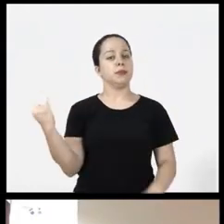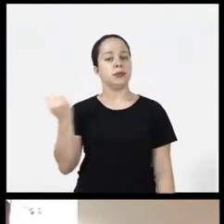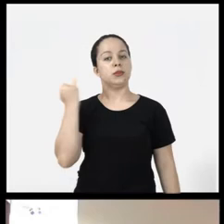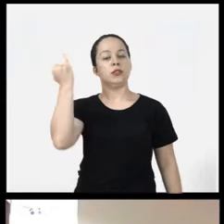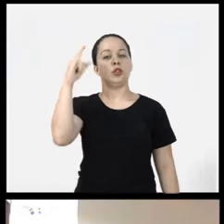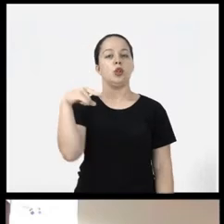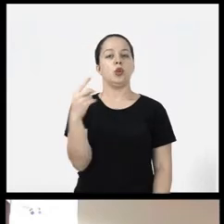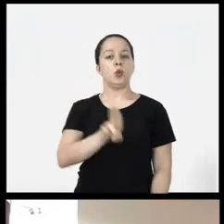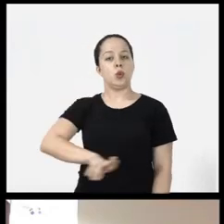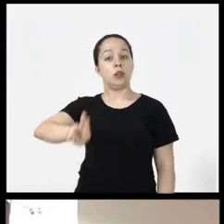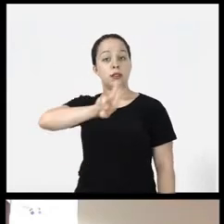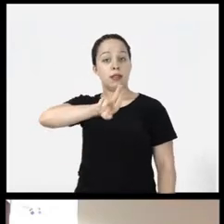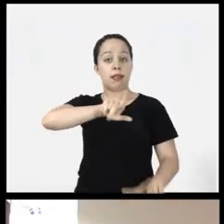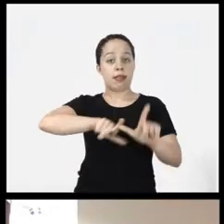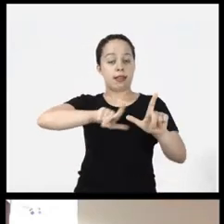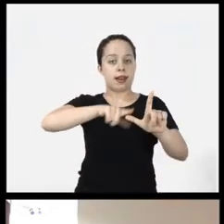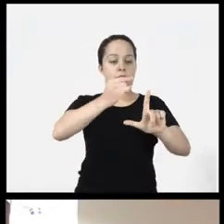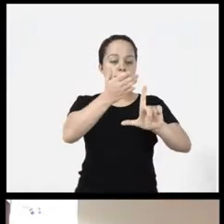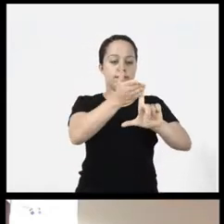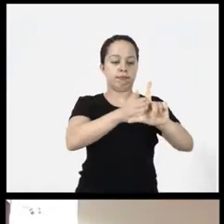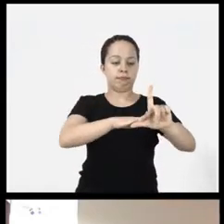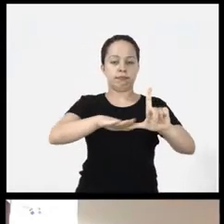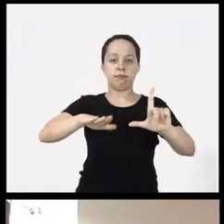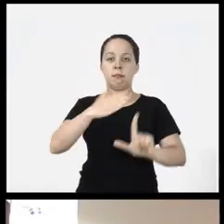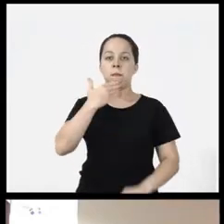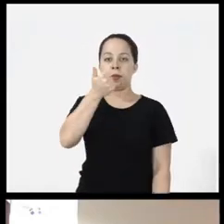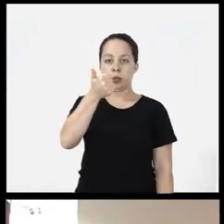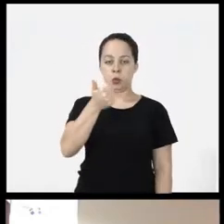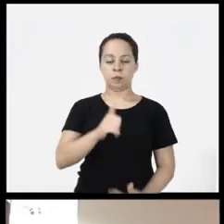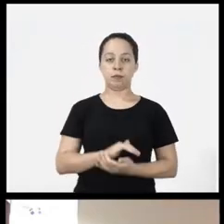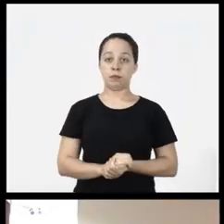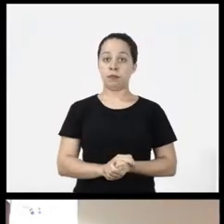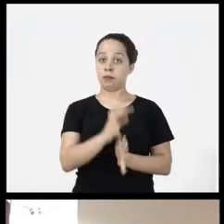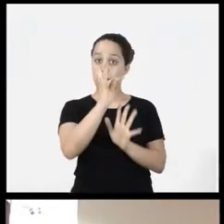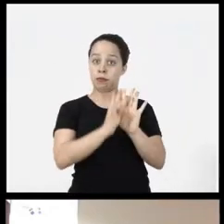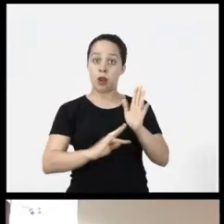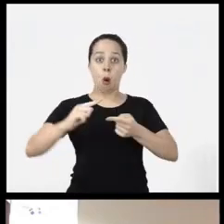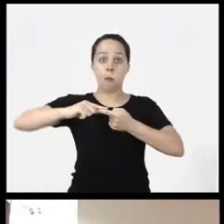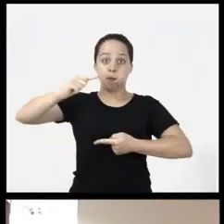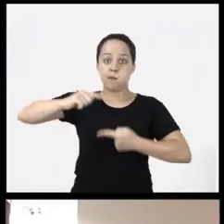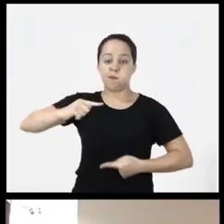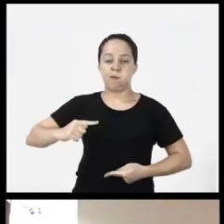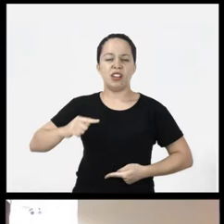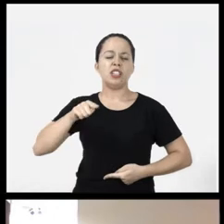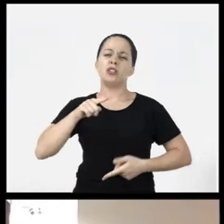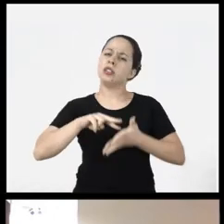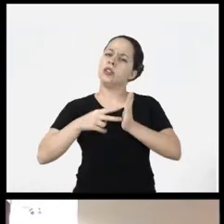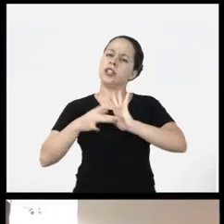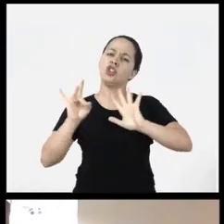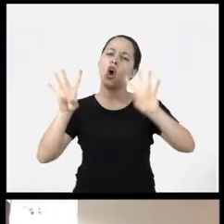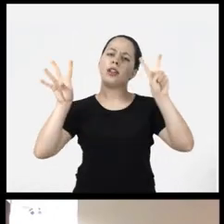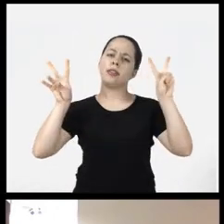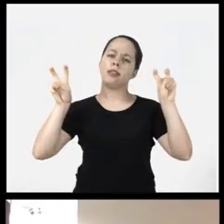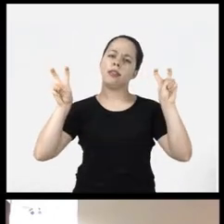for us to use Use a sans-serif font to use all text in capital letters only if